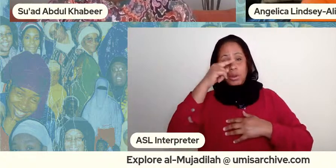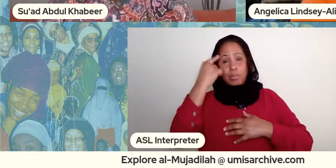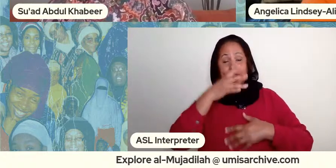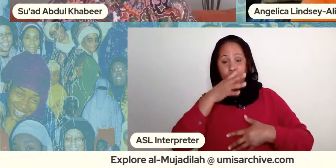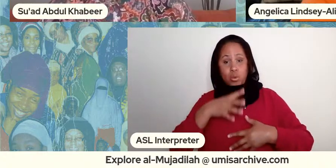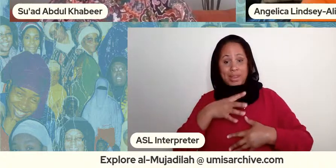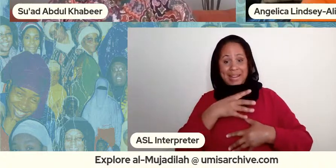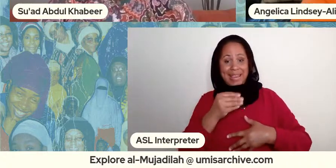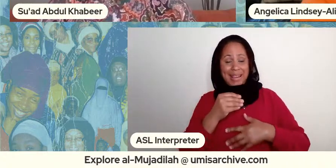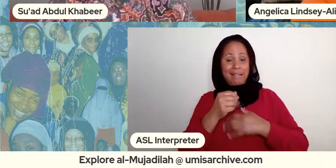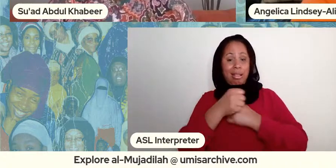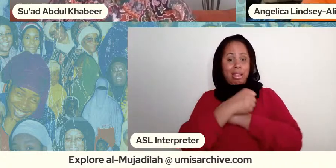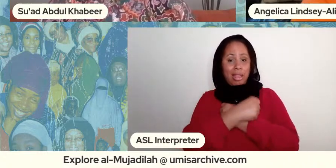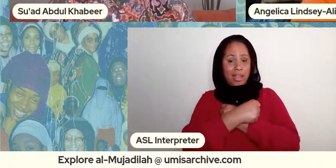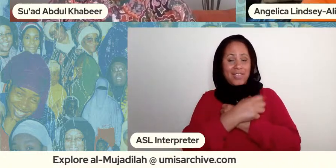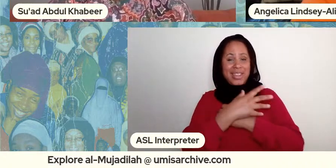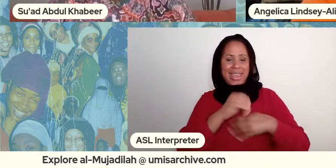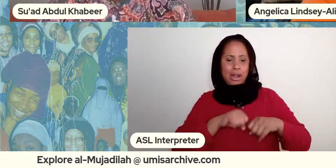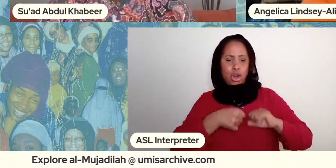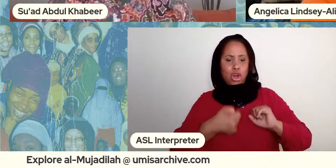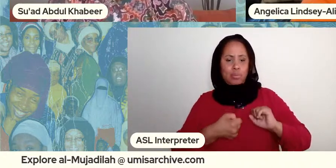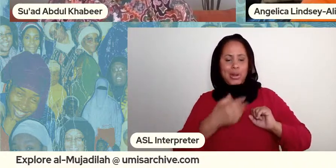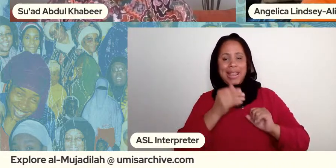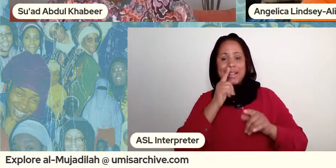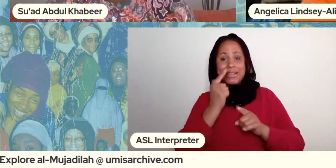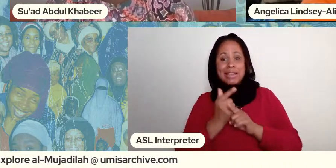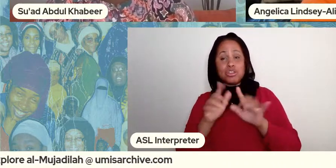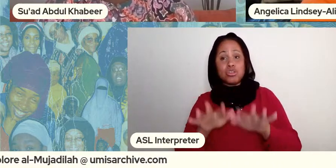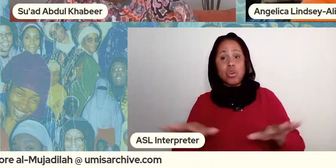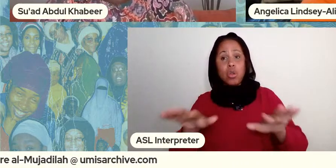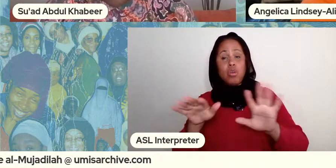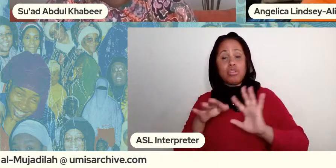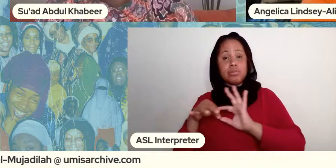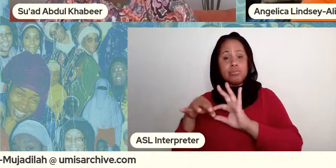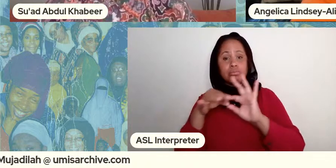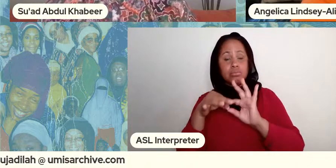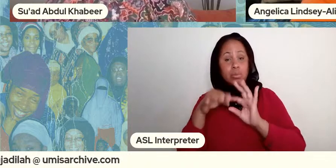the sisters right play a really important role so now i want to turn to you angelica